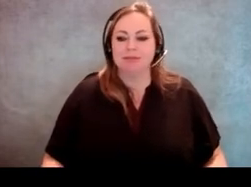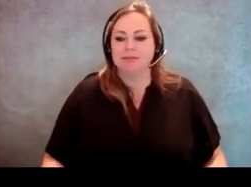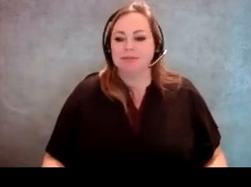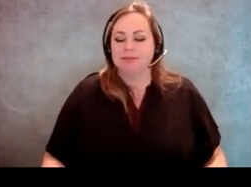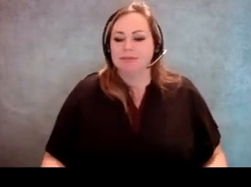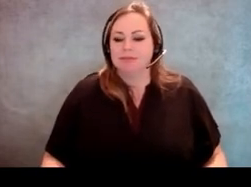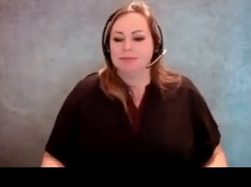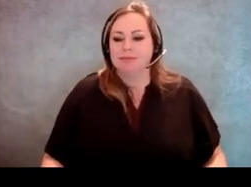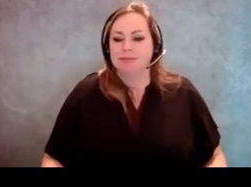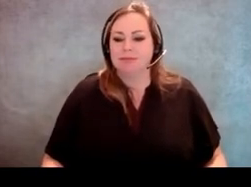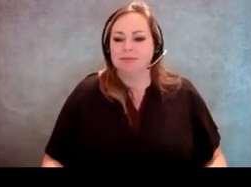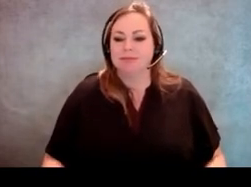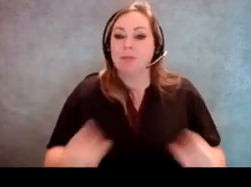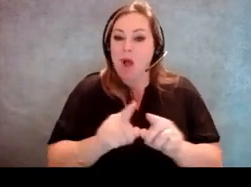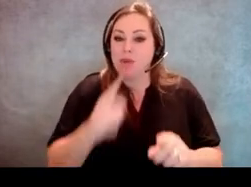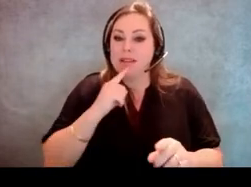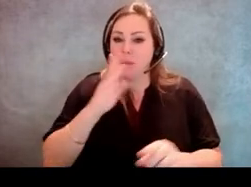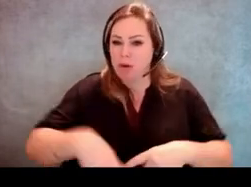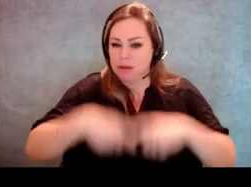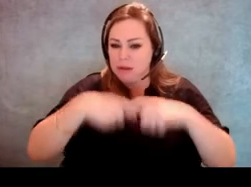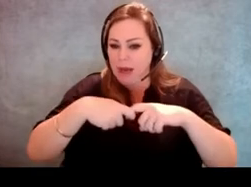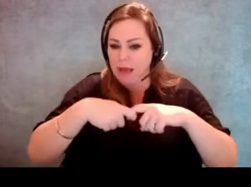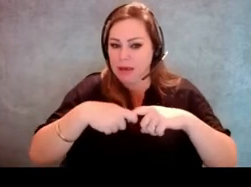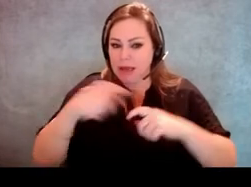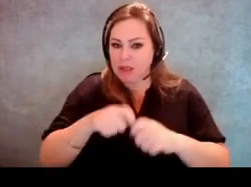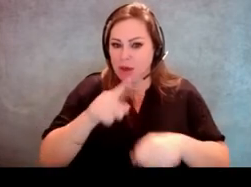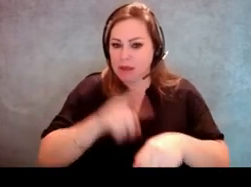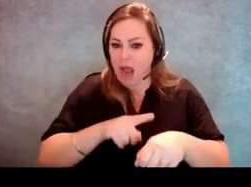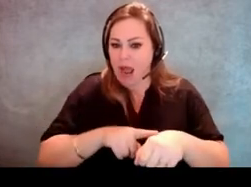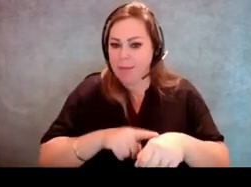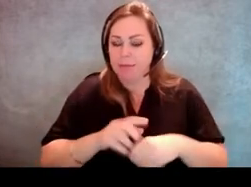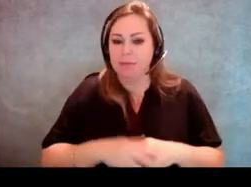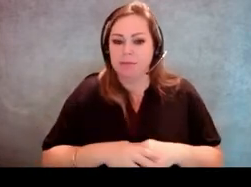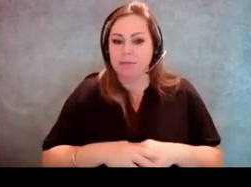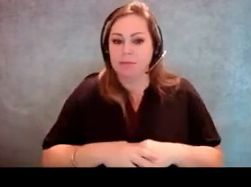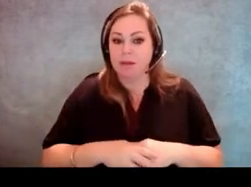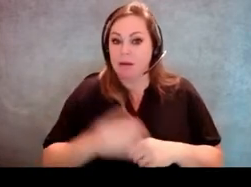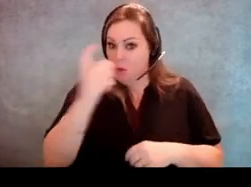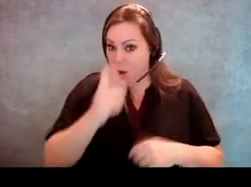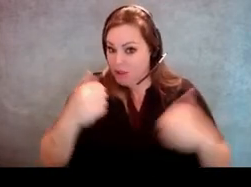[Jeff Miller] And I think we said we were gonna stop at certain points. Does anybody have a question over any of the stuff